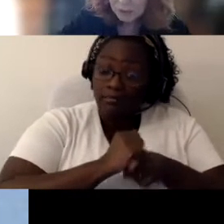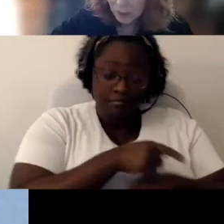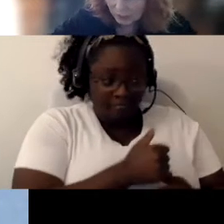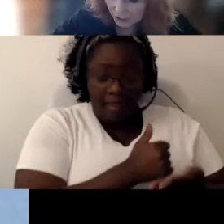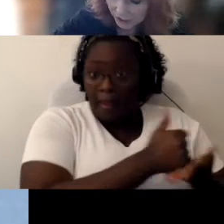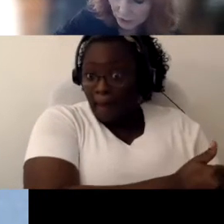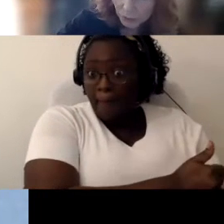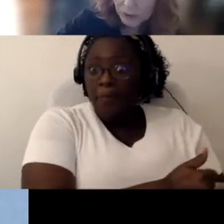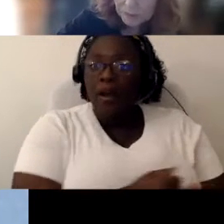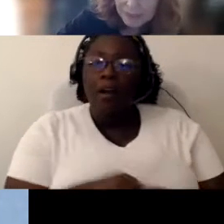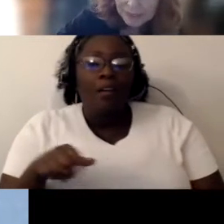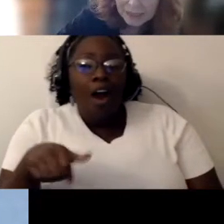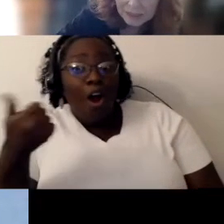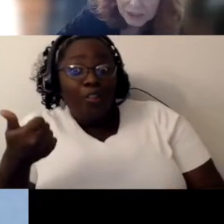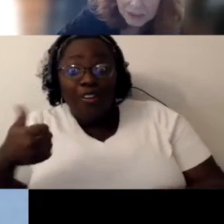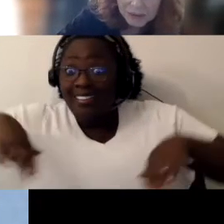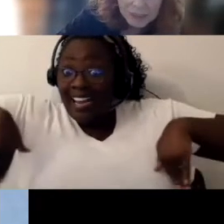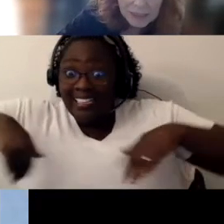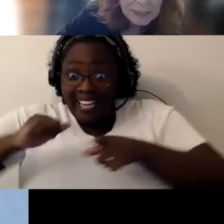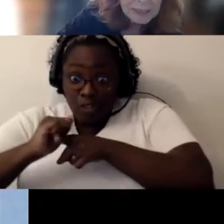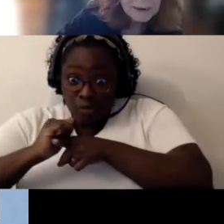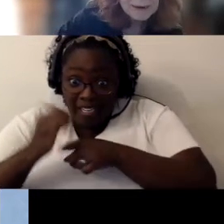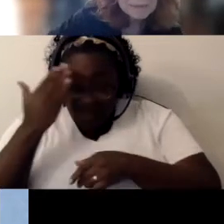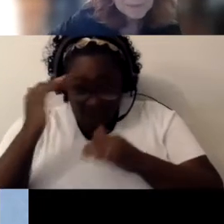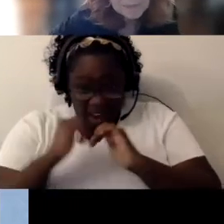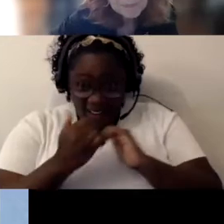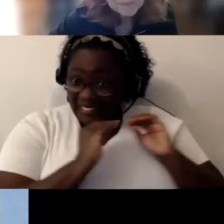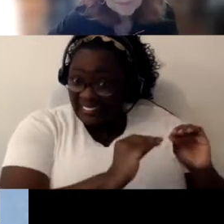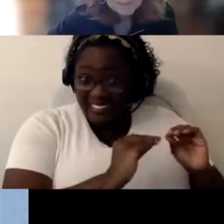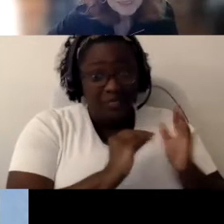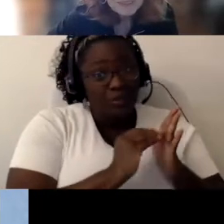know how to do or wouldn’t be thinking to do